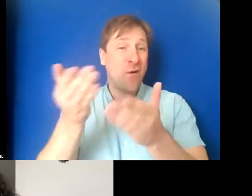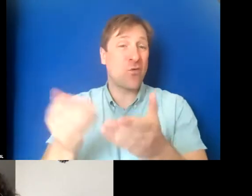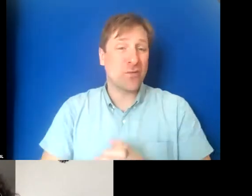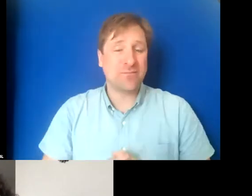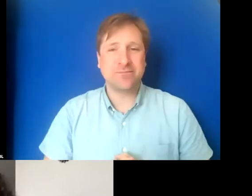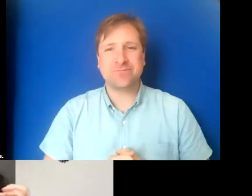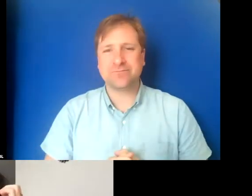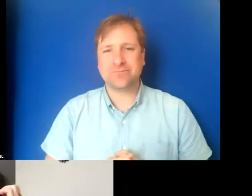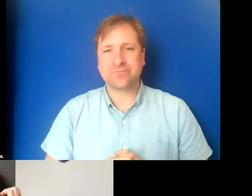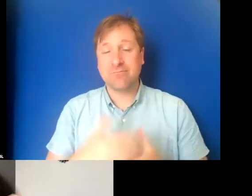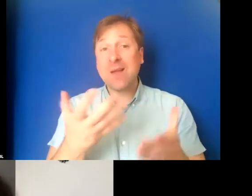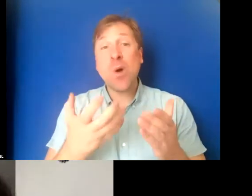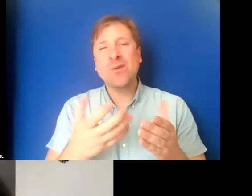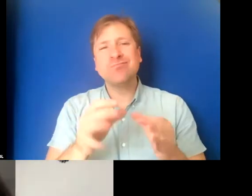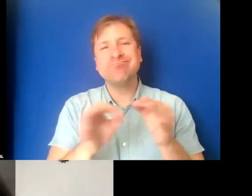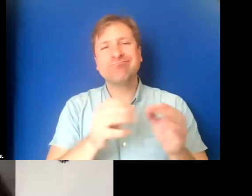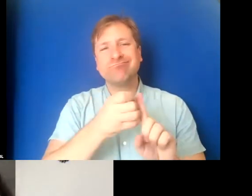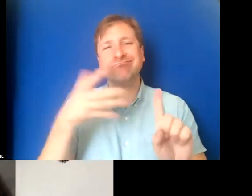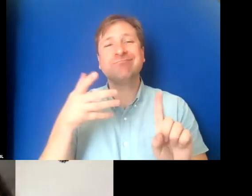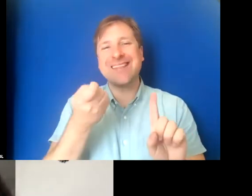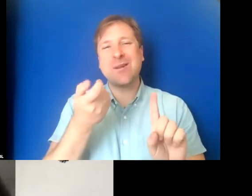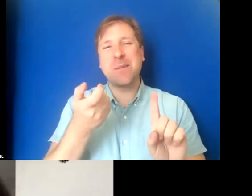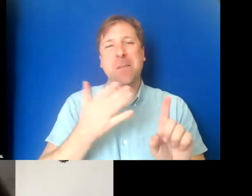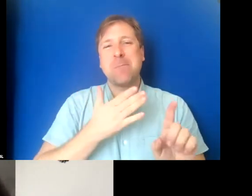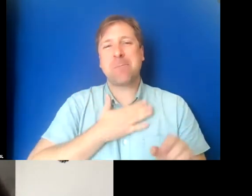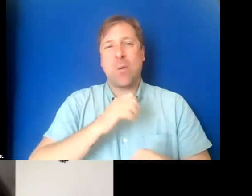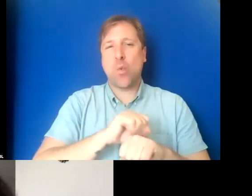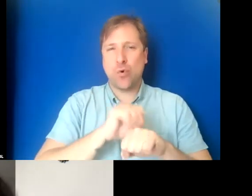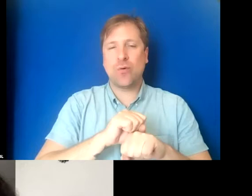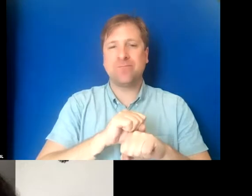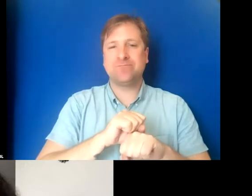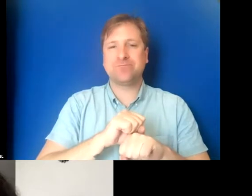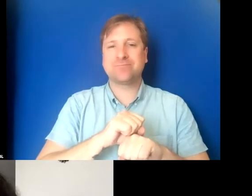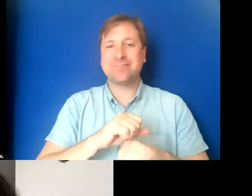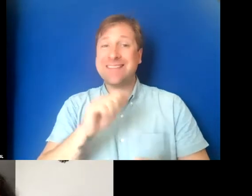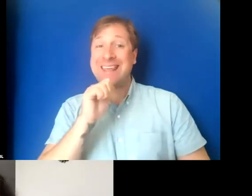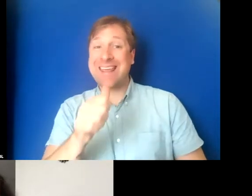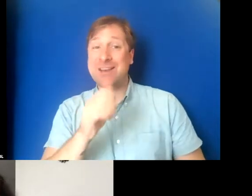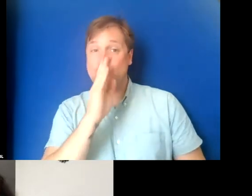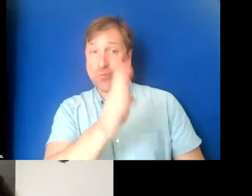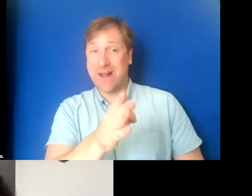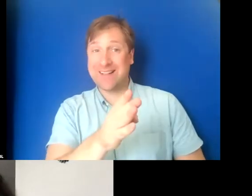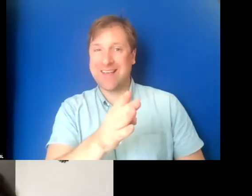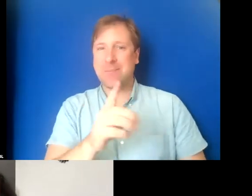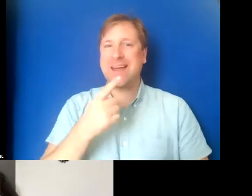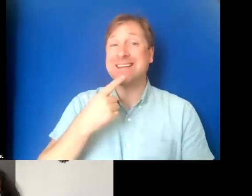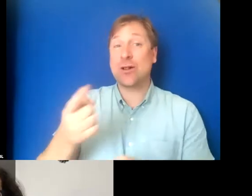And I want to illustrate a little bit of how I do my work indirectly by telling you about some work that's done the way